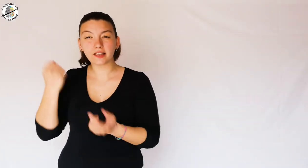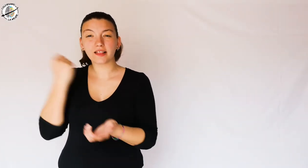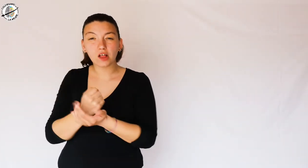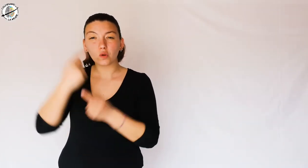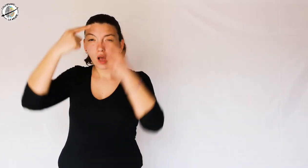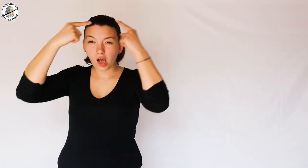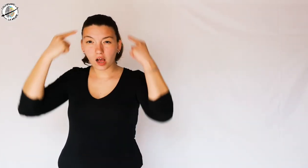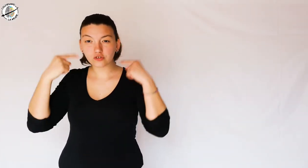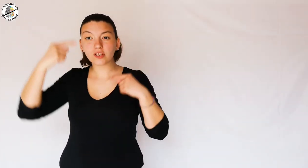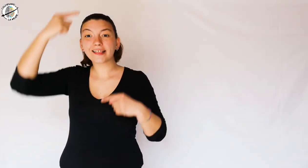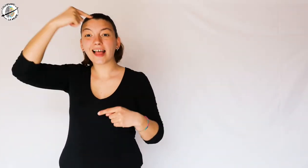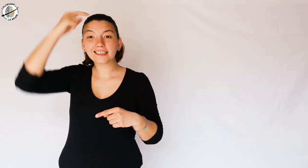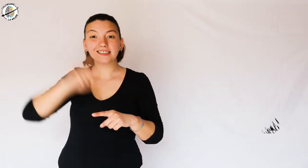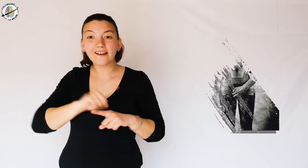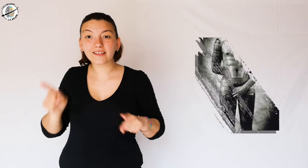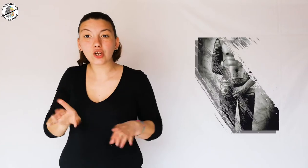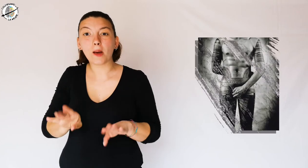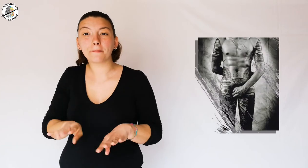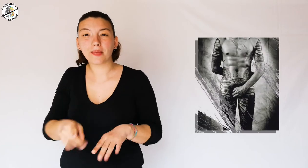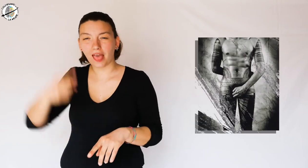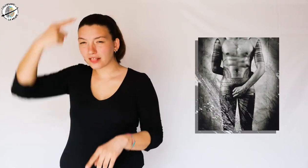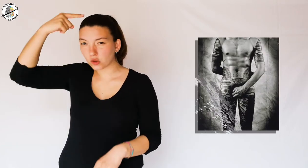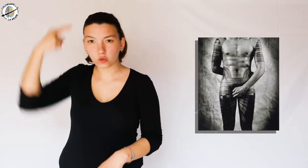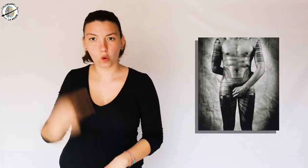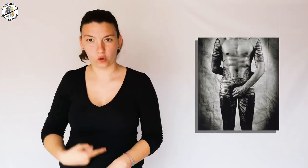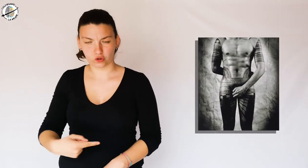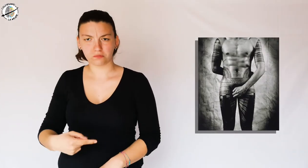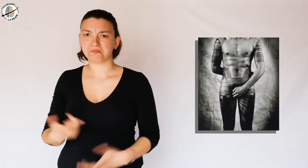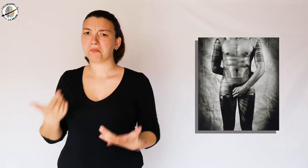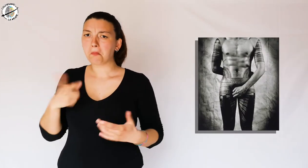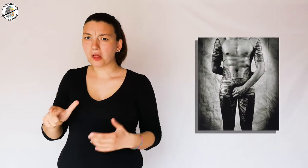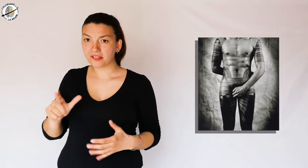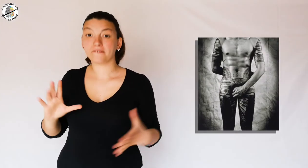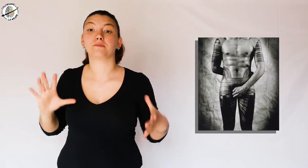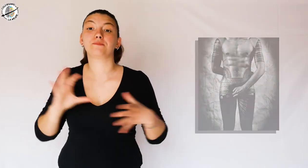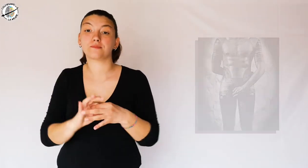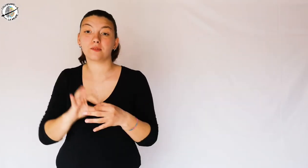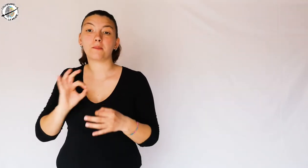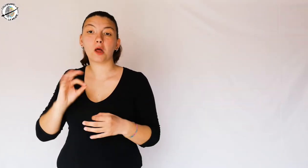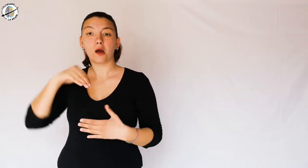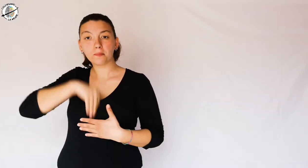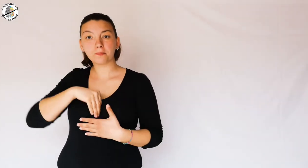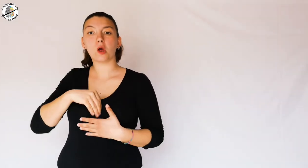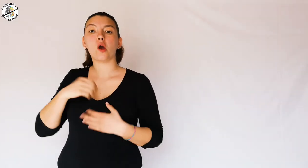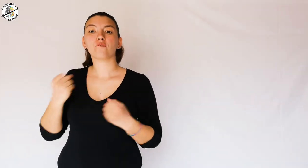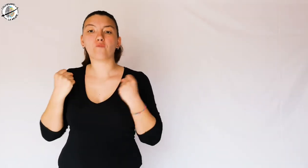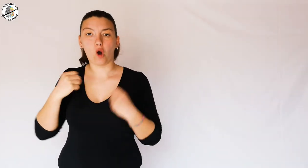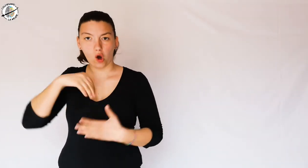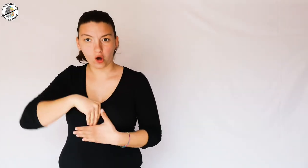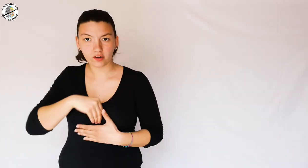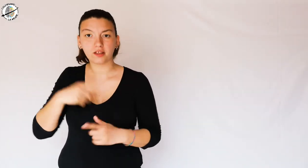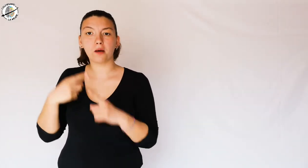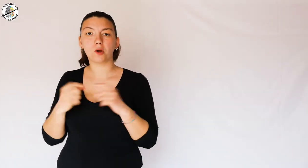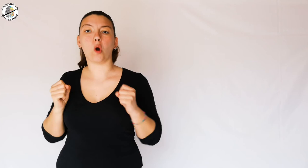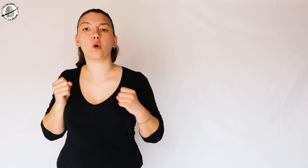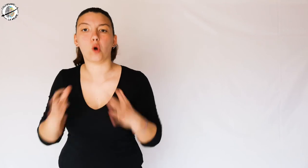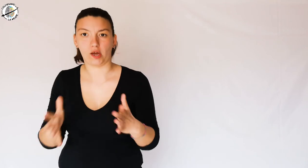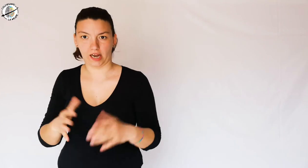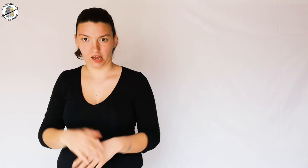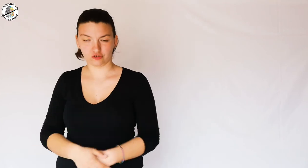you were tattooed from head to toe as a test of inner strength and courage.